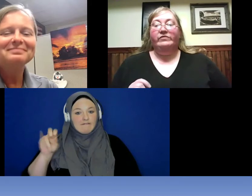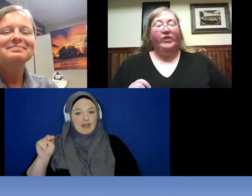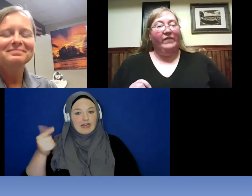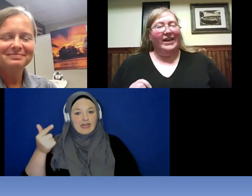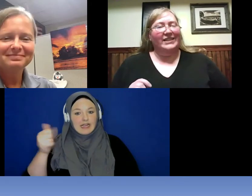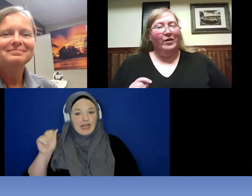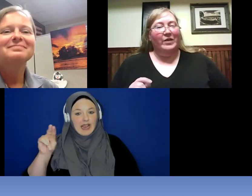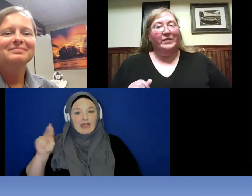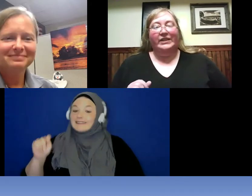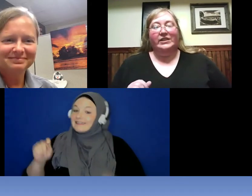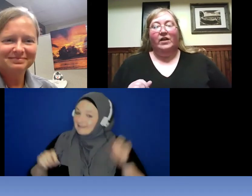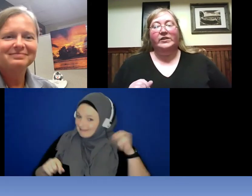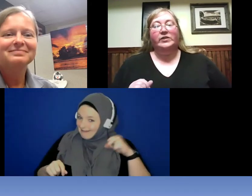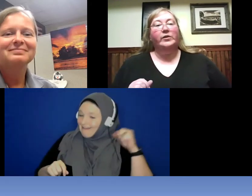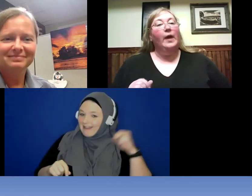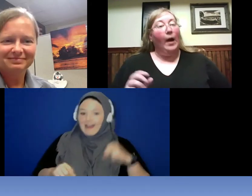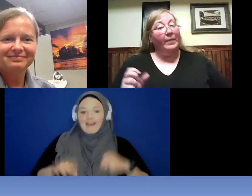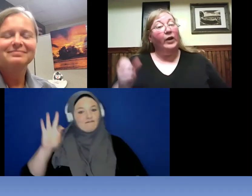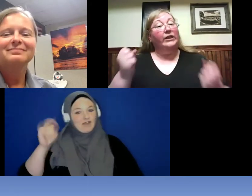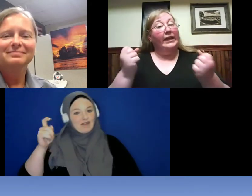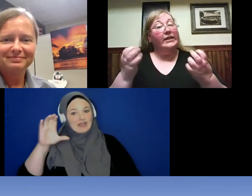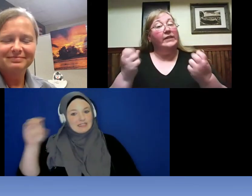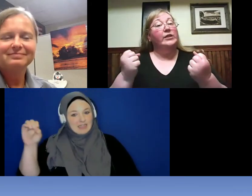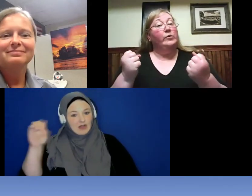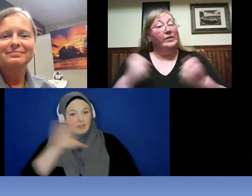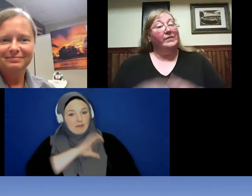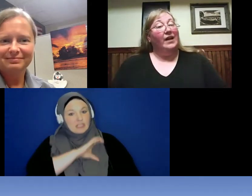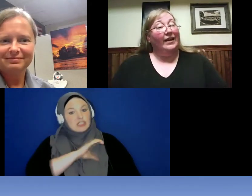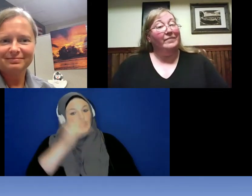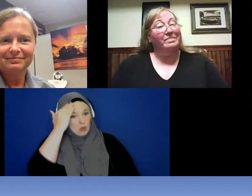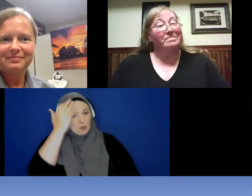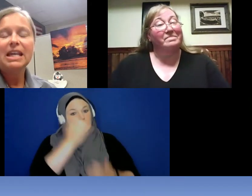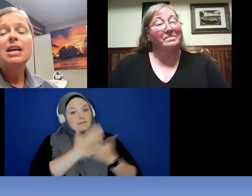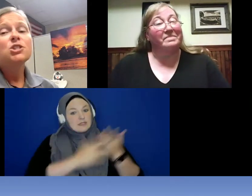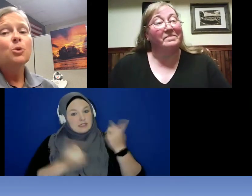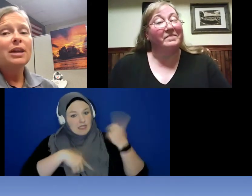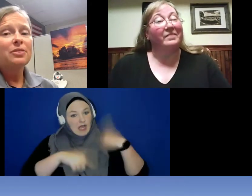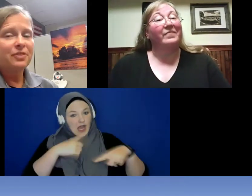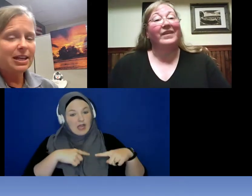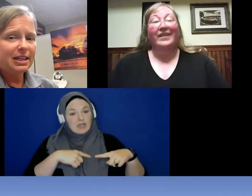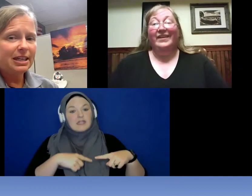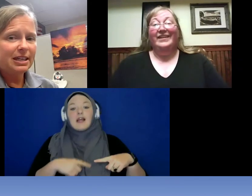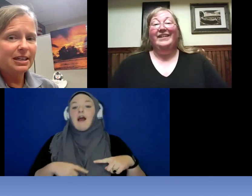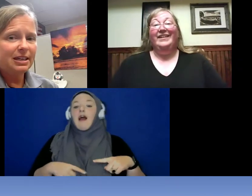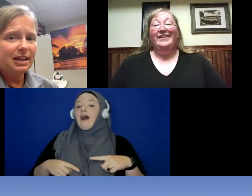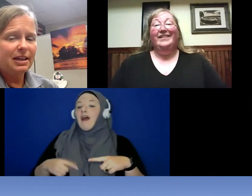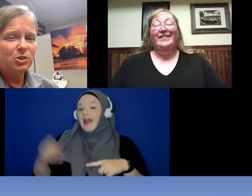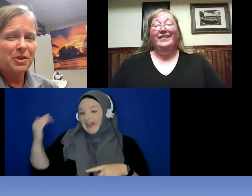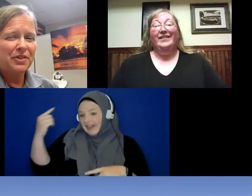Fairfax County police officer apparently he does know some sign. >> Reanna: So I think he is with our